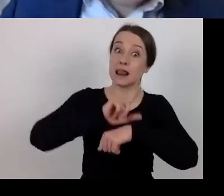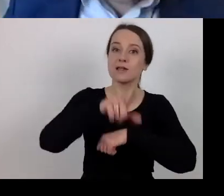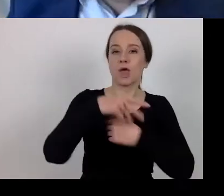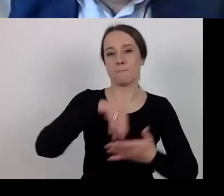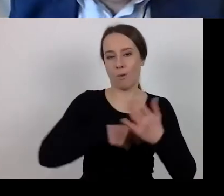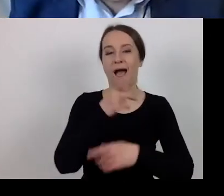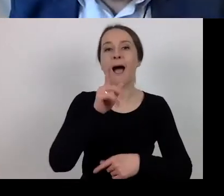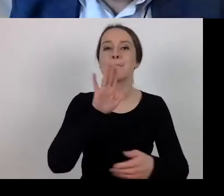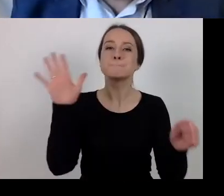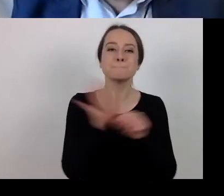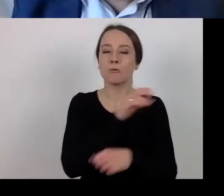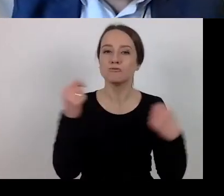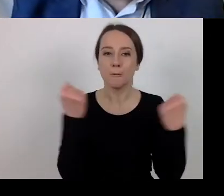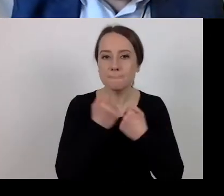after being authorised by the partner.